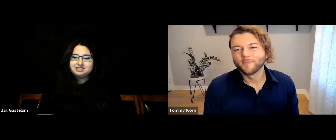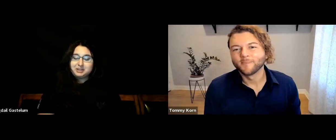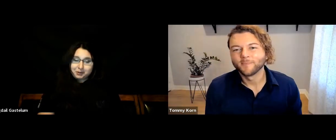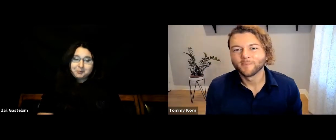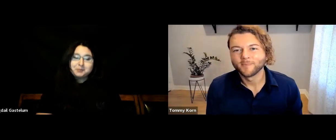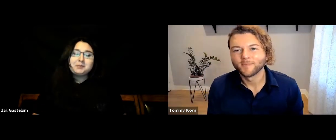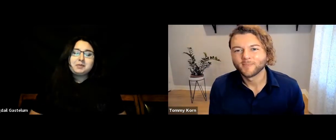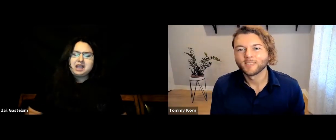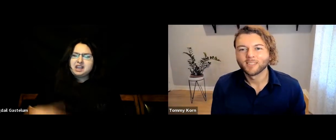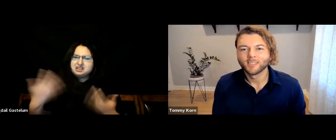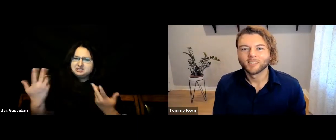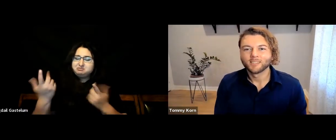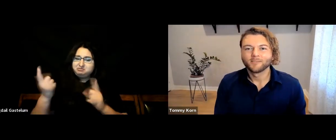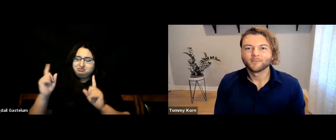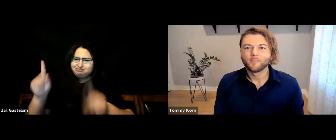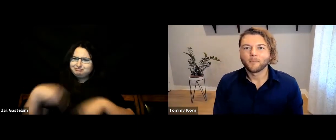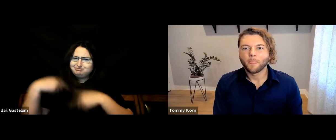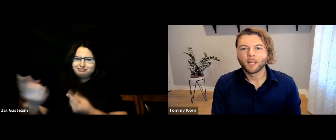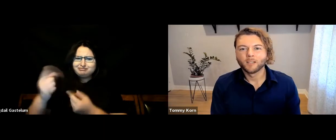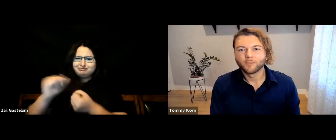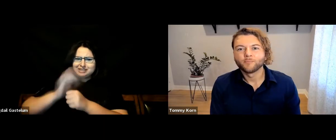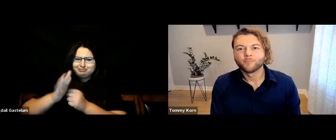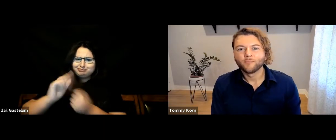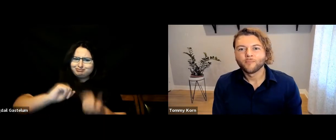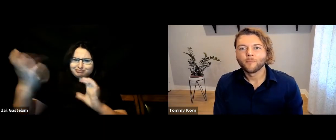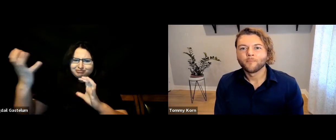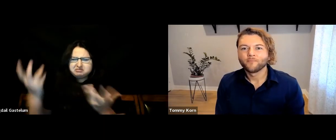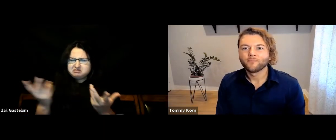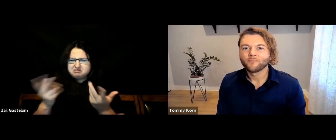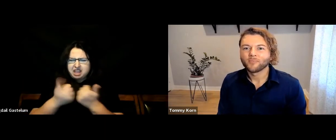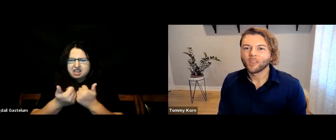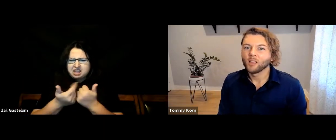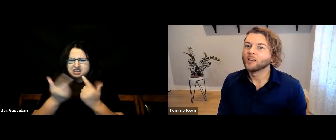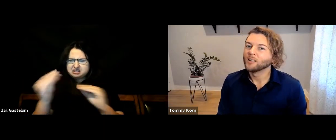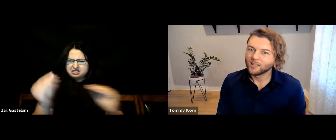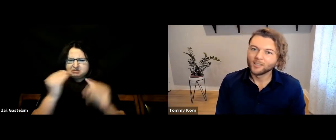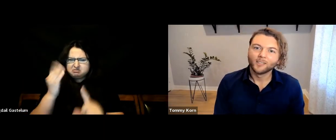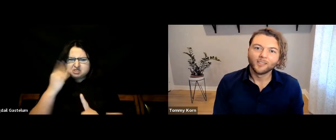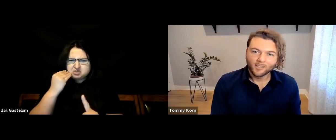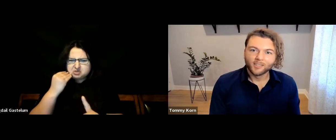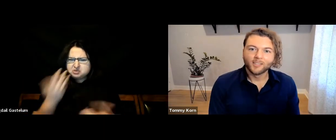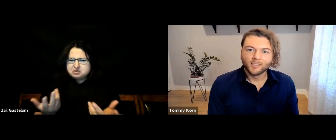[Bigdail] All right, let’s get started. So, with COVID happening, what’s been your experience teaching?